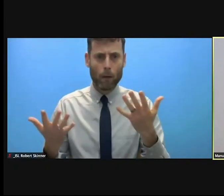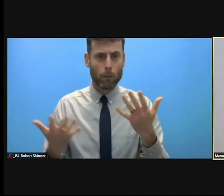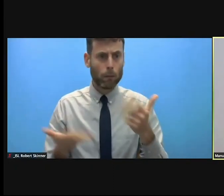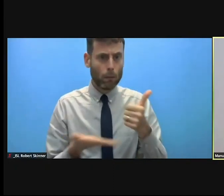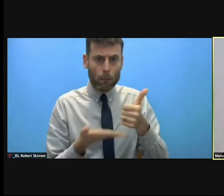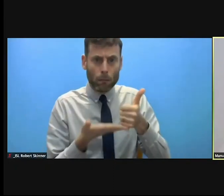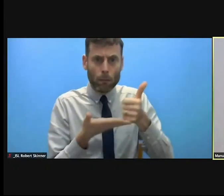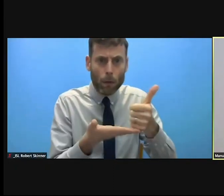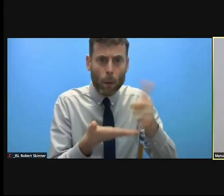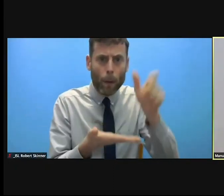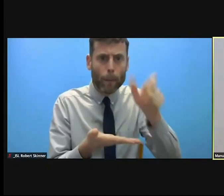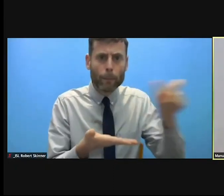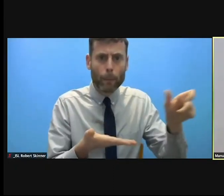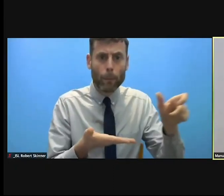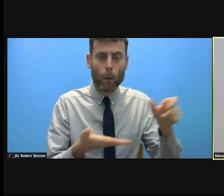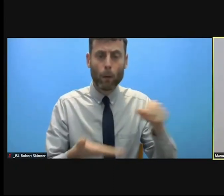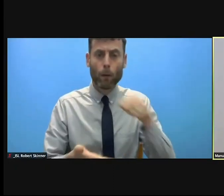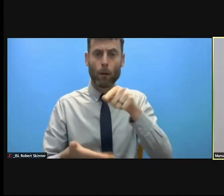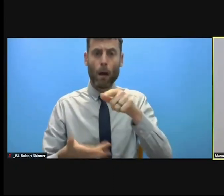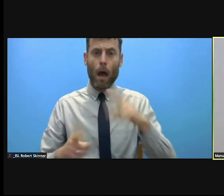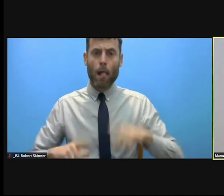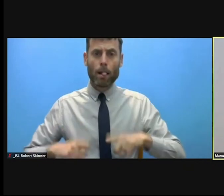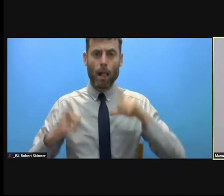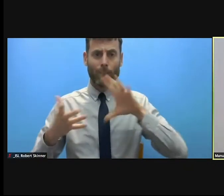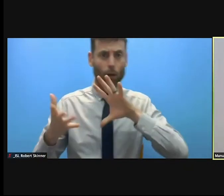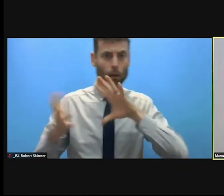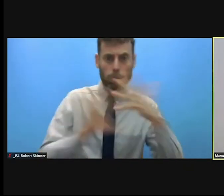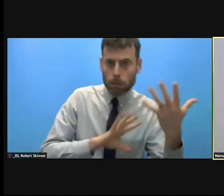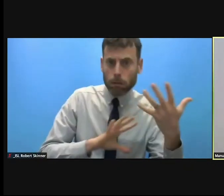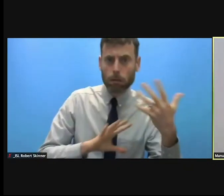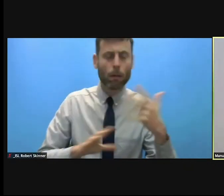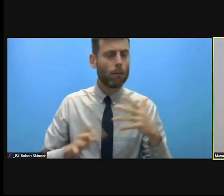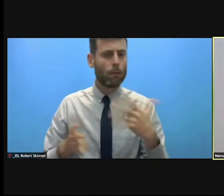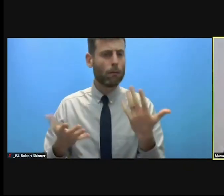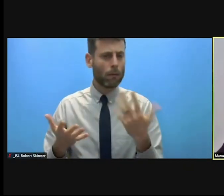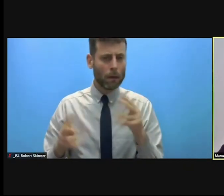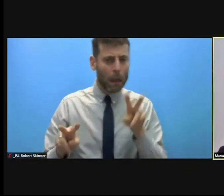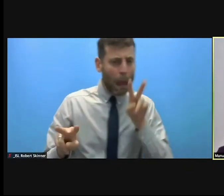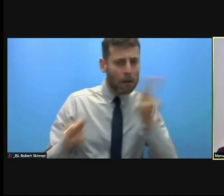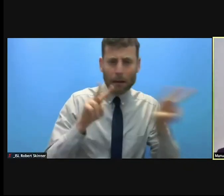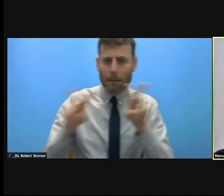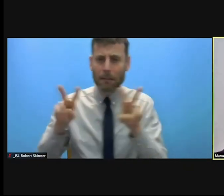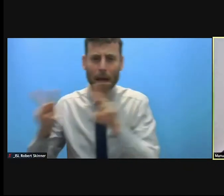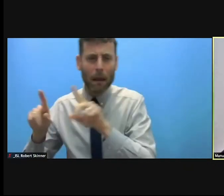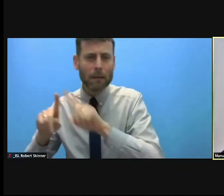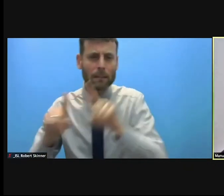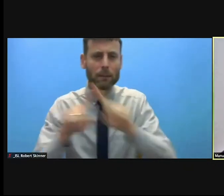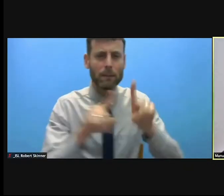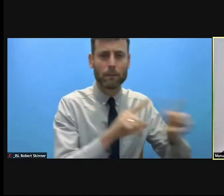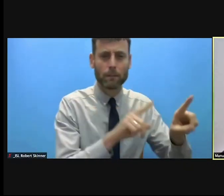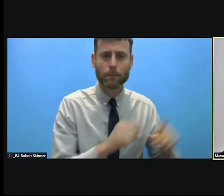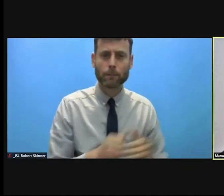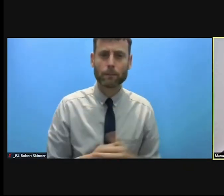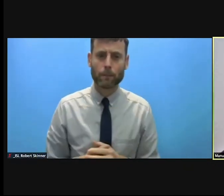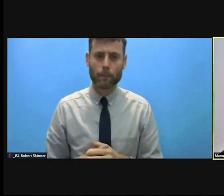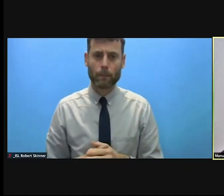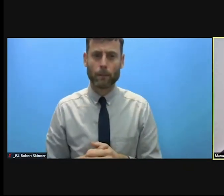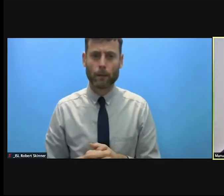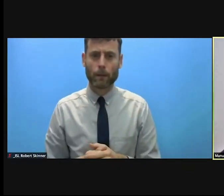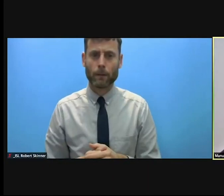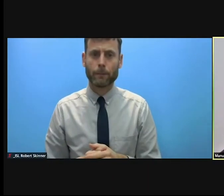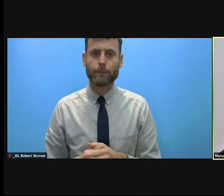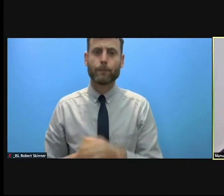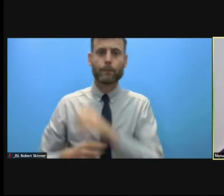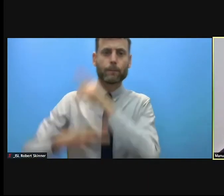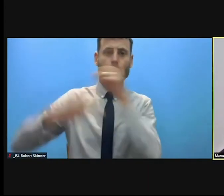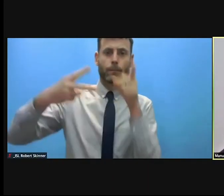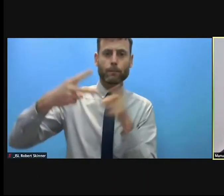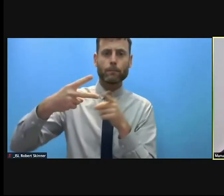Secondly, the centrality. The key of humanitarian aid, the centrality of protection, I would like to